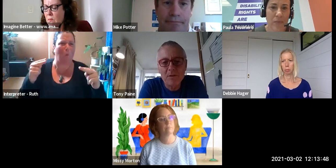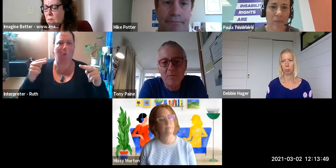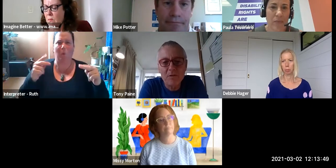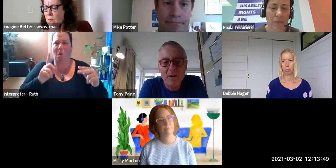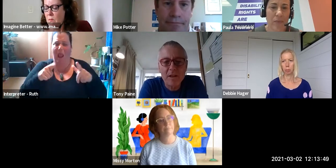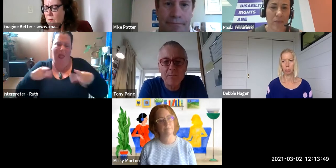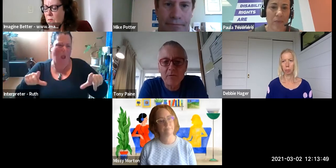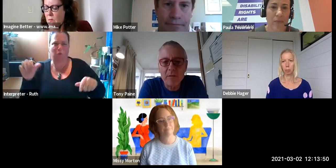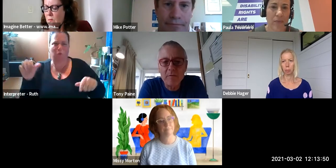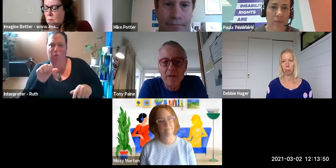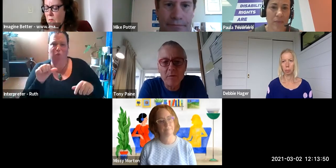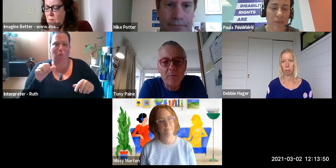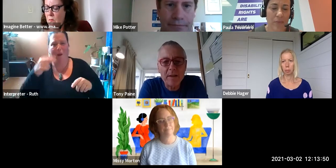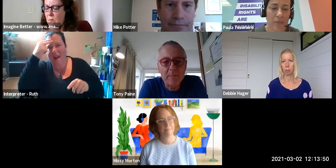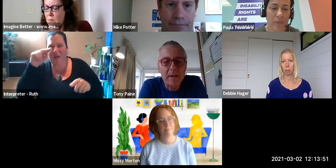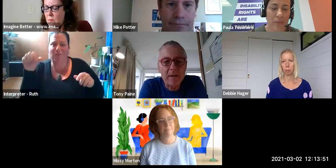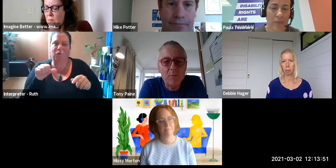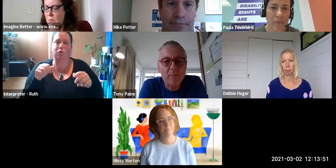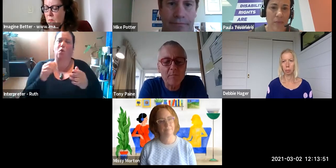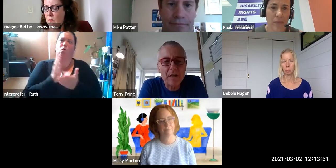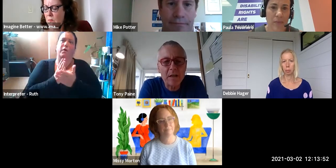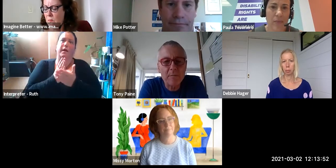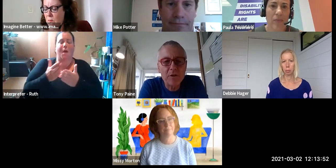So I guess trying to be reasonably robust about that as well but Mike can I come to